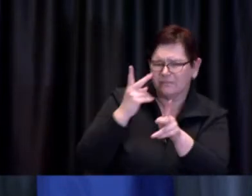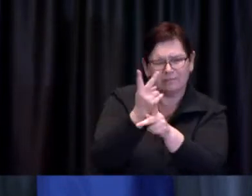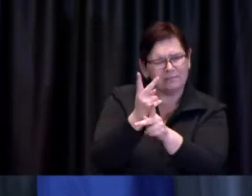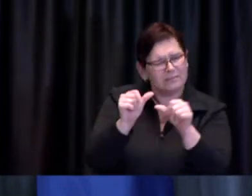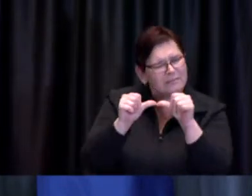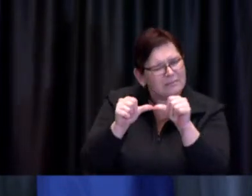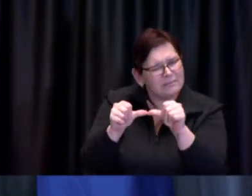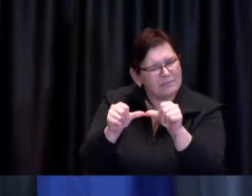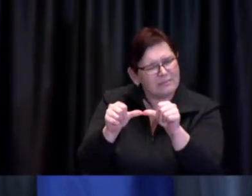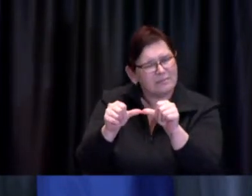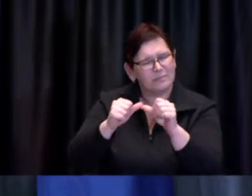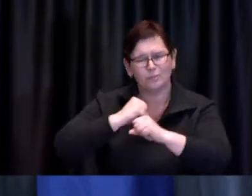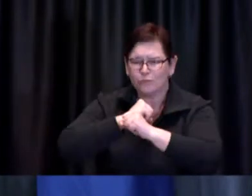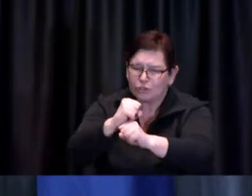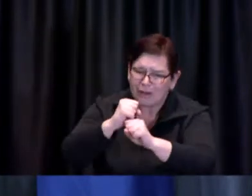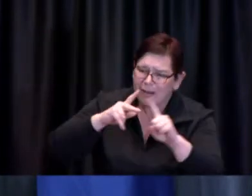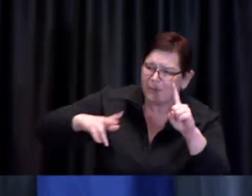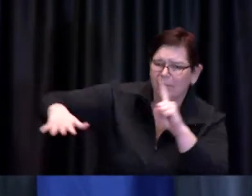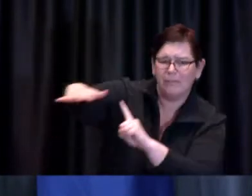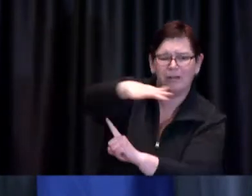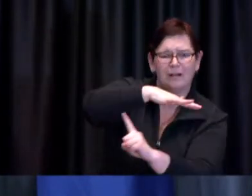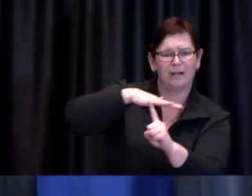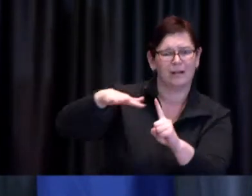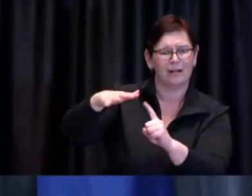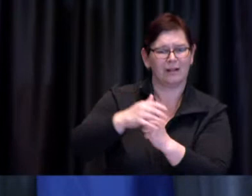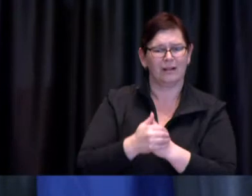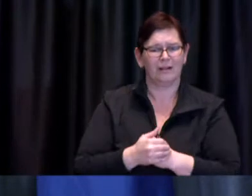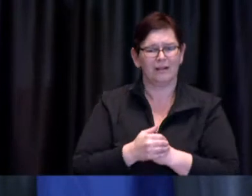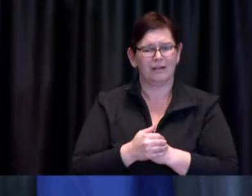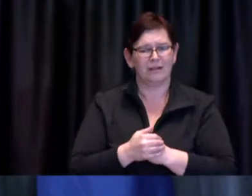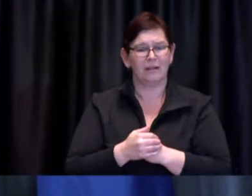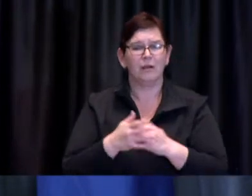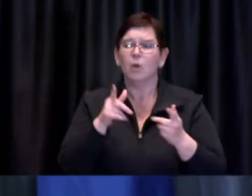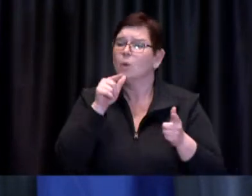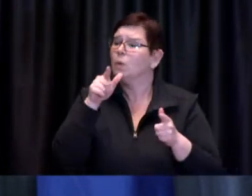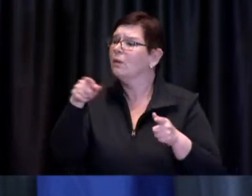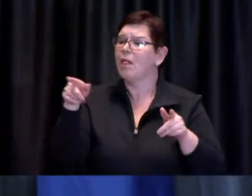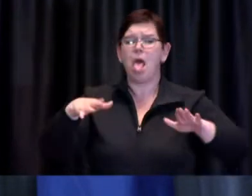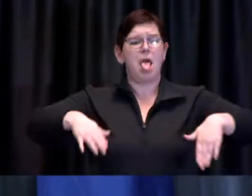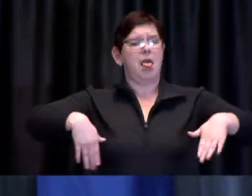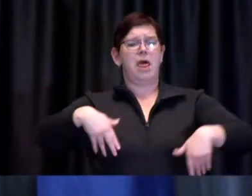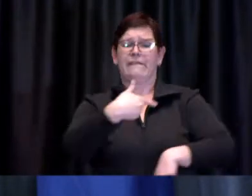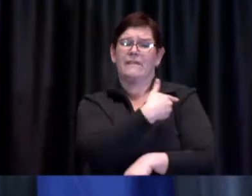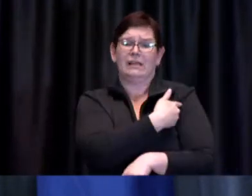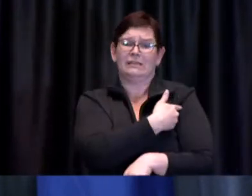If you are amongst those waiting for your vaccination the best thing you can do is